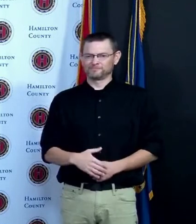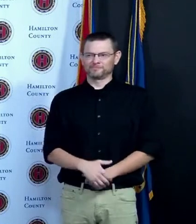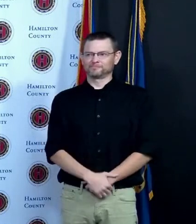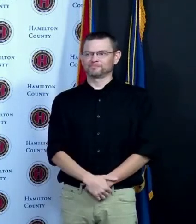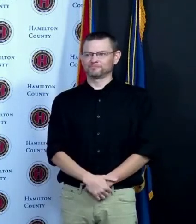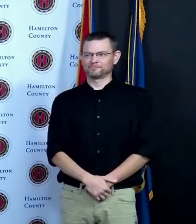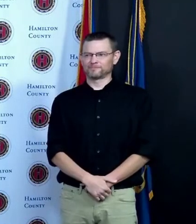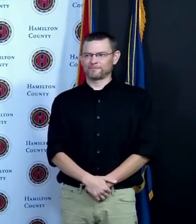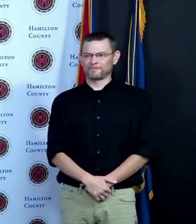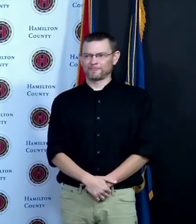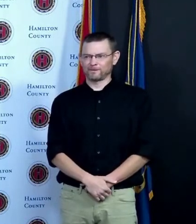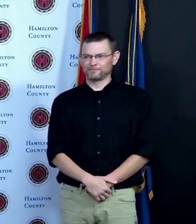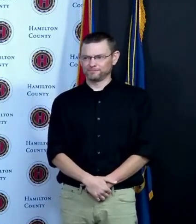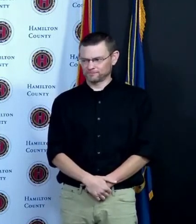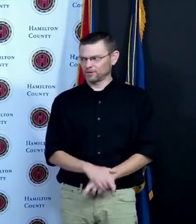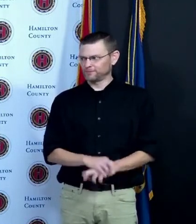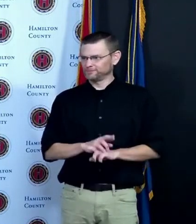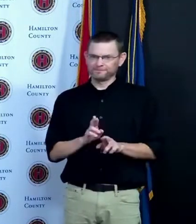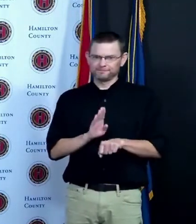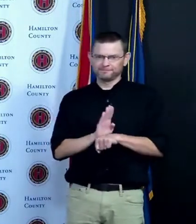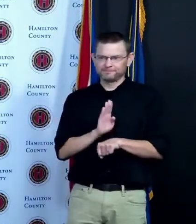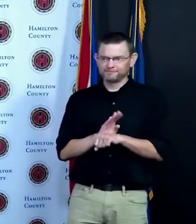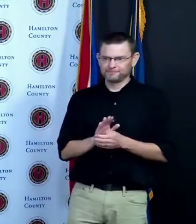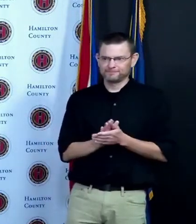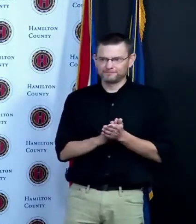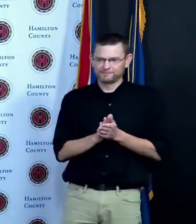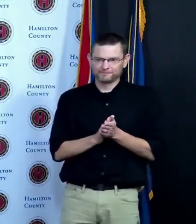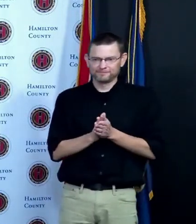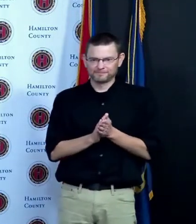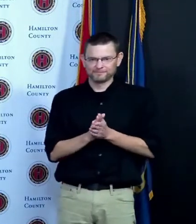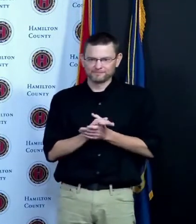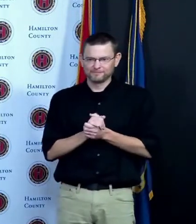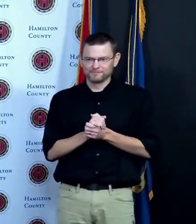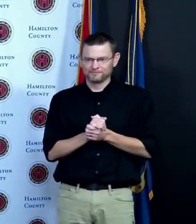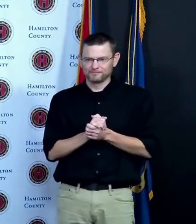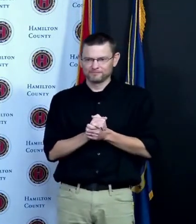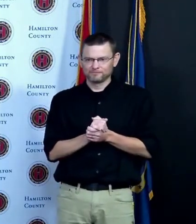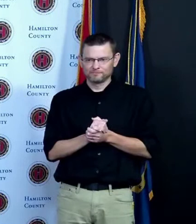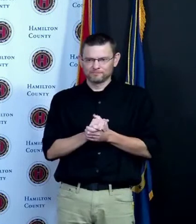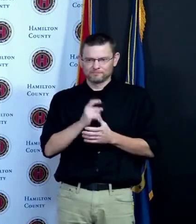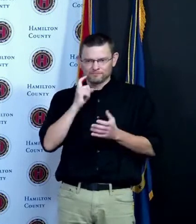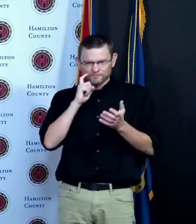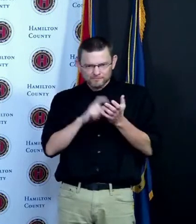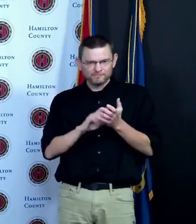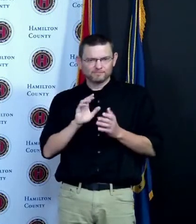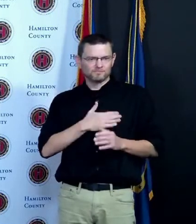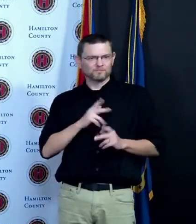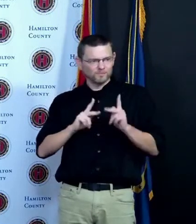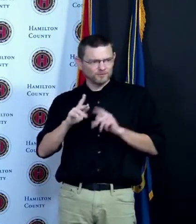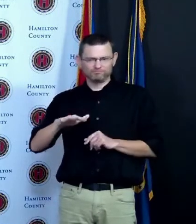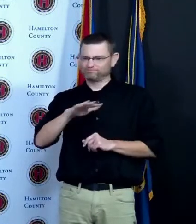was important to do some recognition here all right well the news has been positive lately